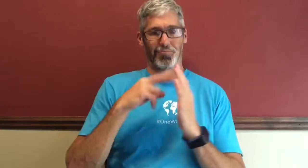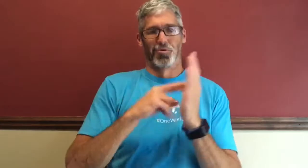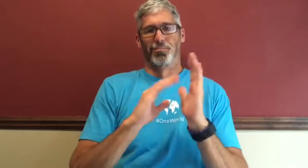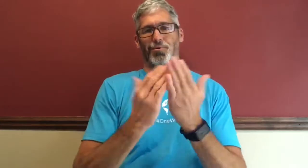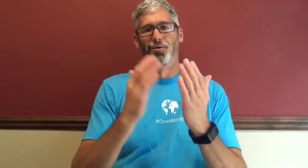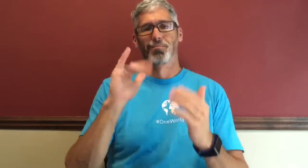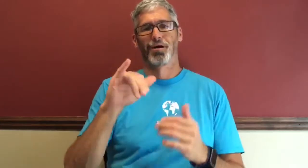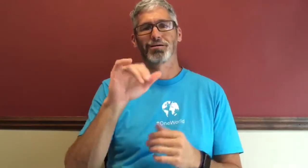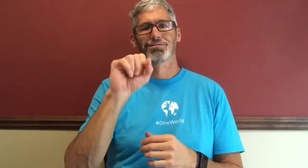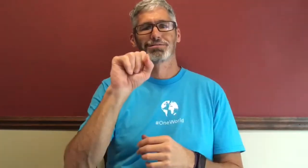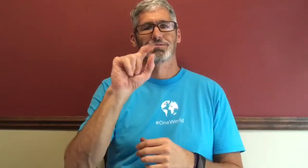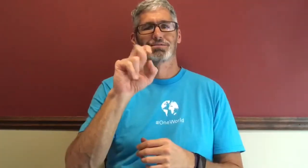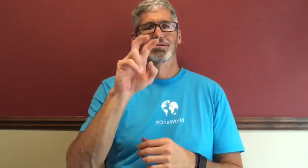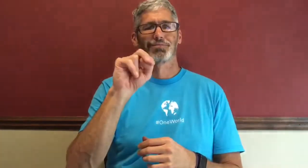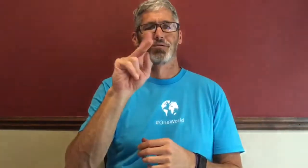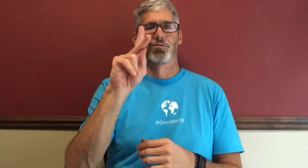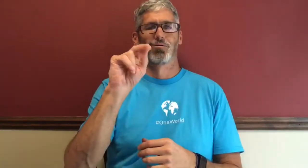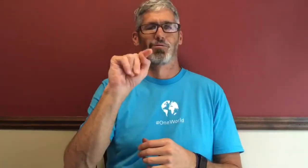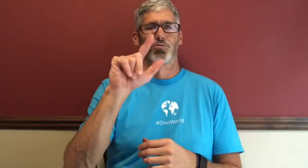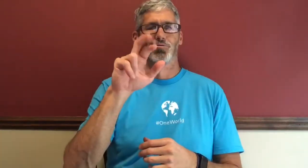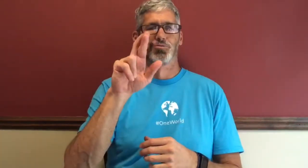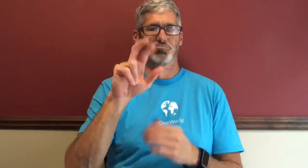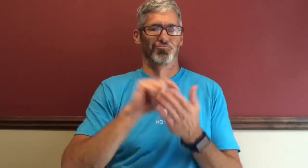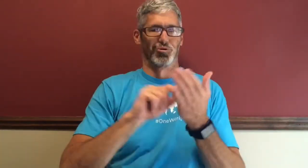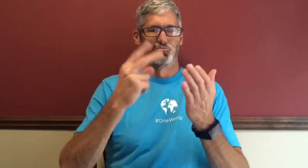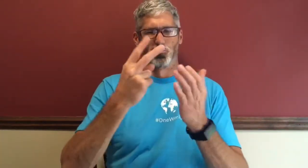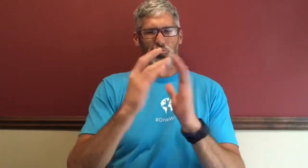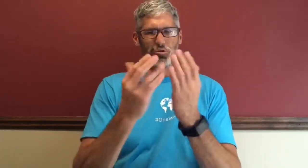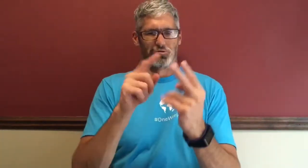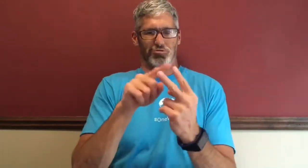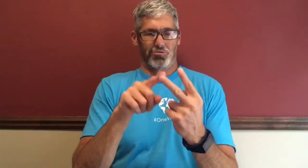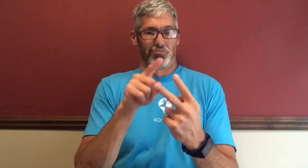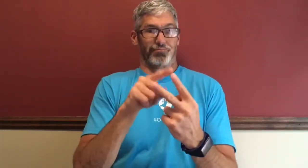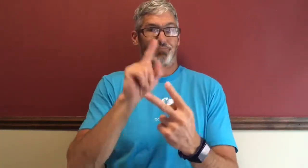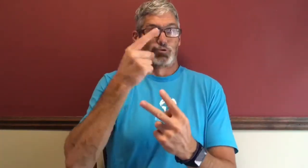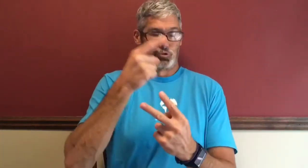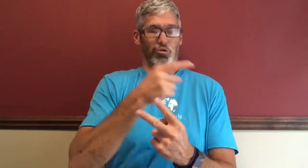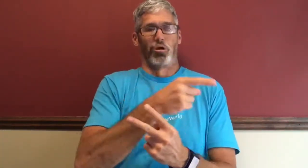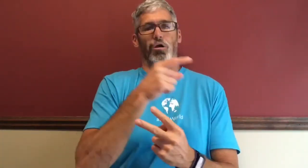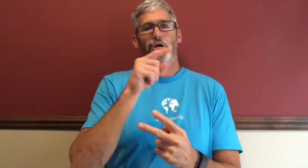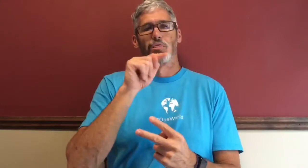well... why Flow? well I read a book by Steven Kotler he wrote two books the